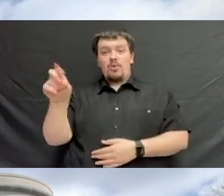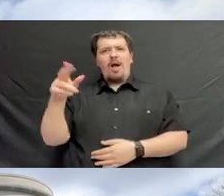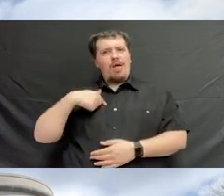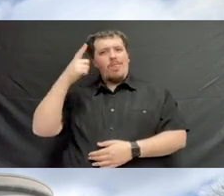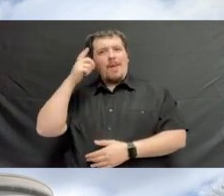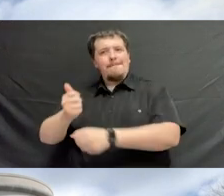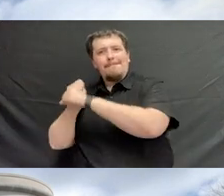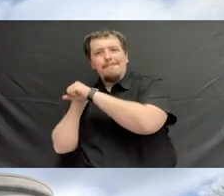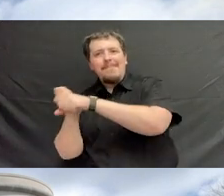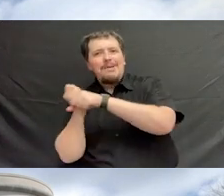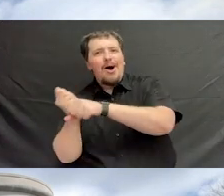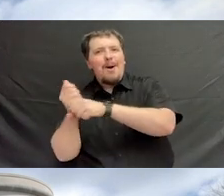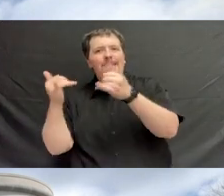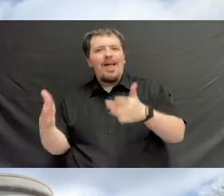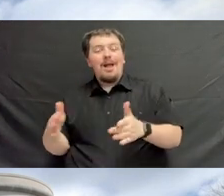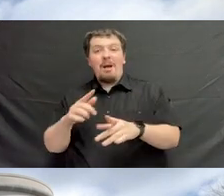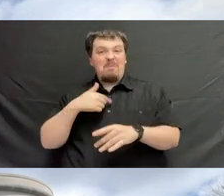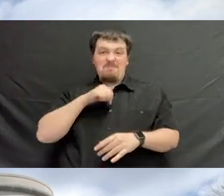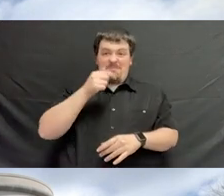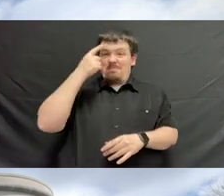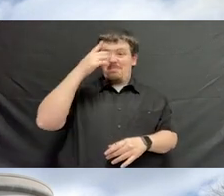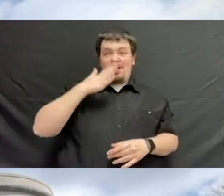I did not think I was gonna be an actor, but my life changed right there